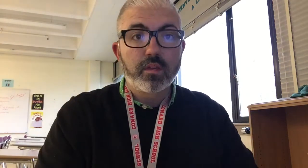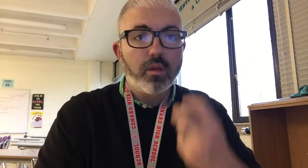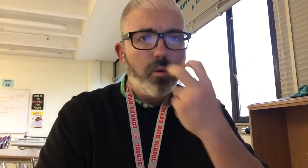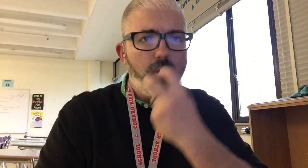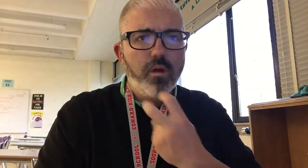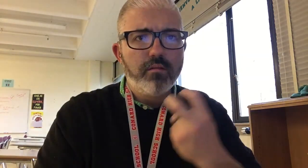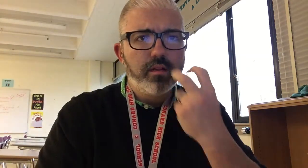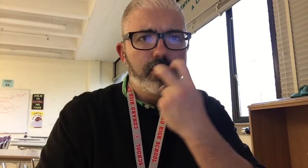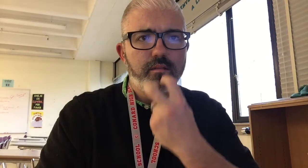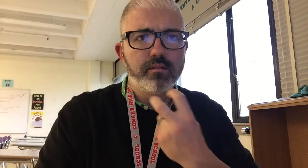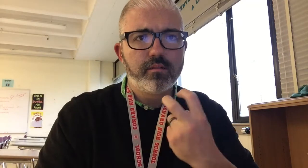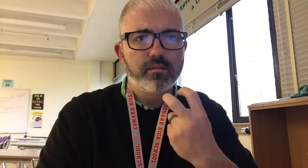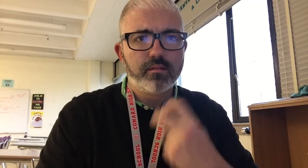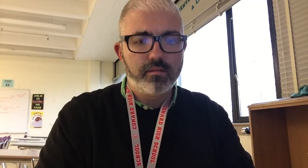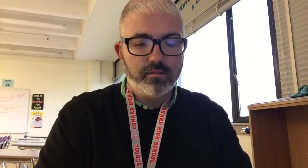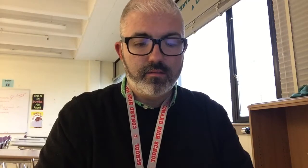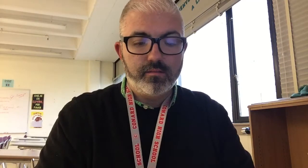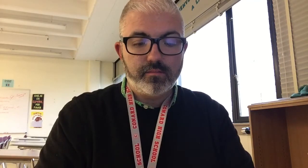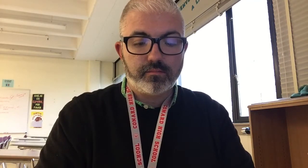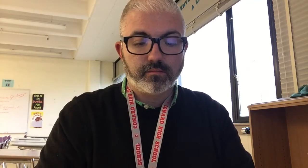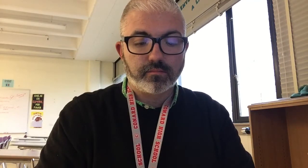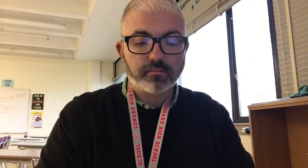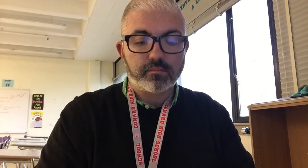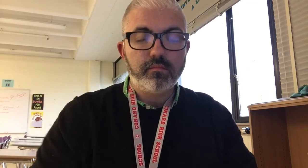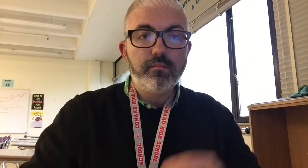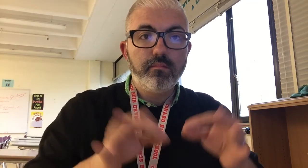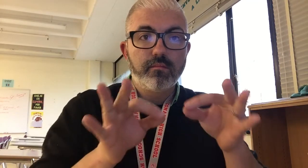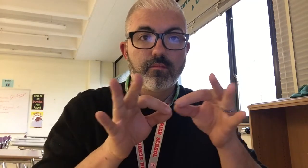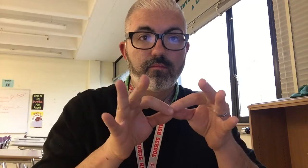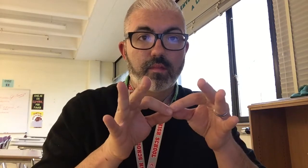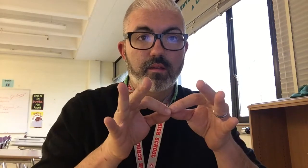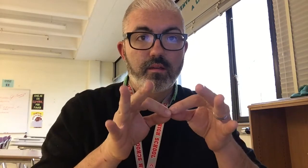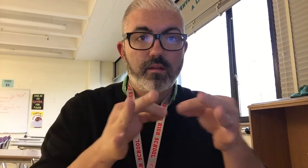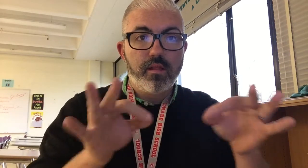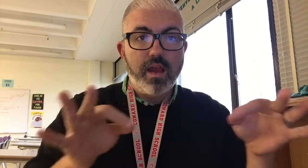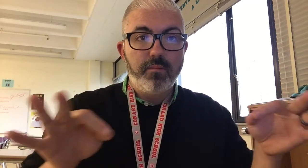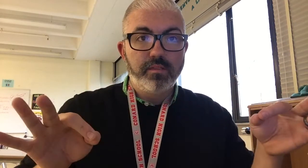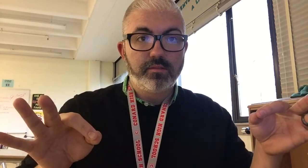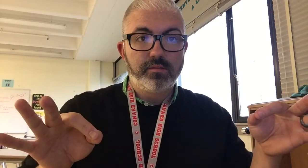ORAL LANGUAGE